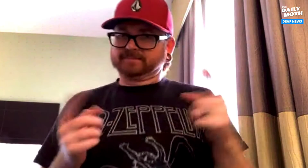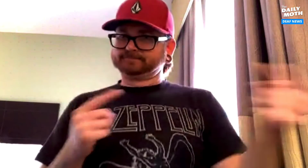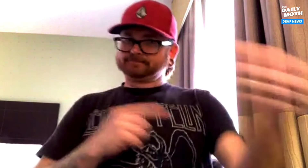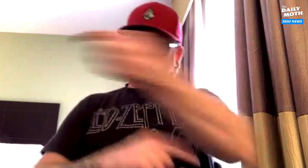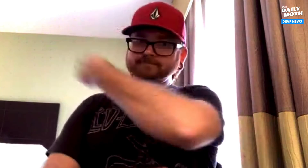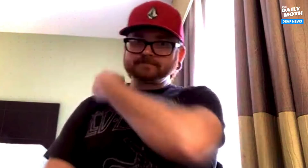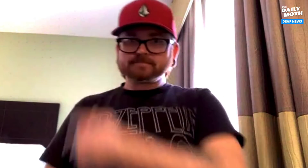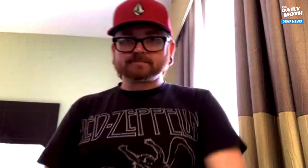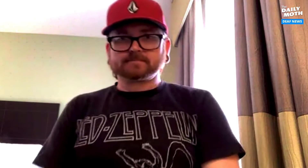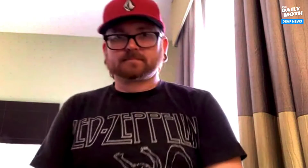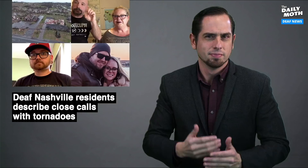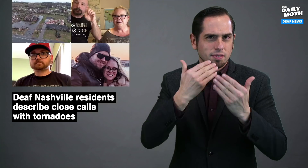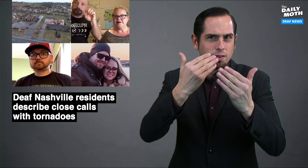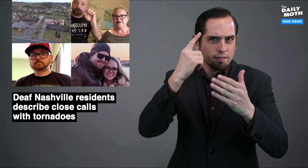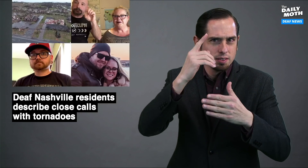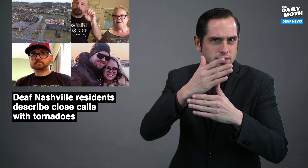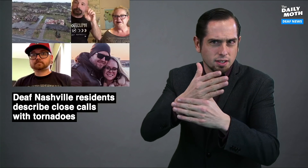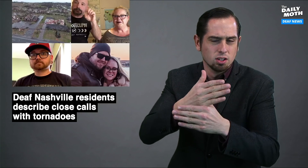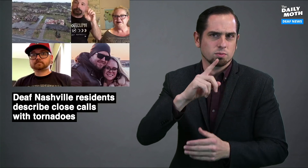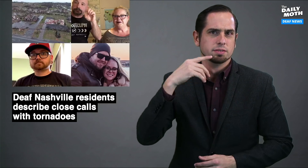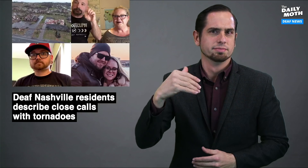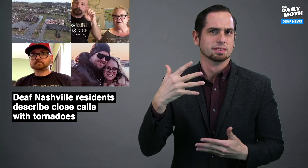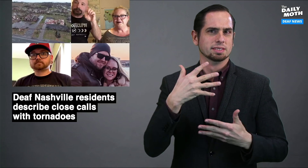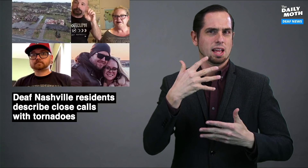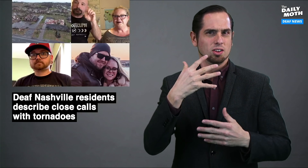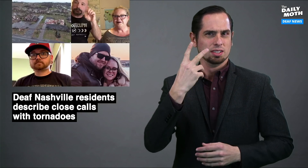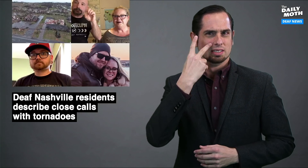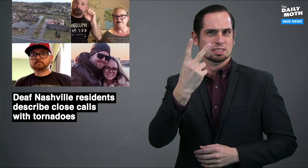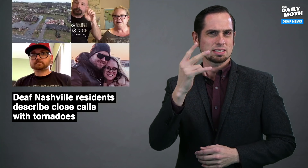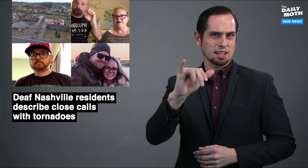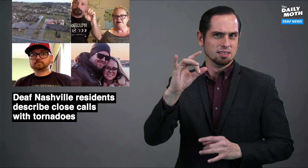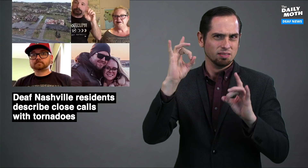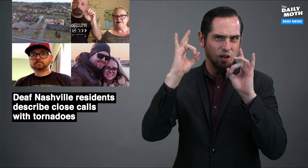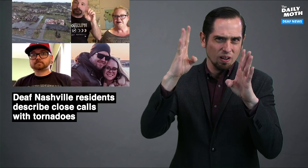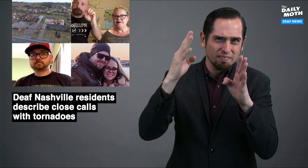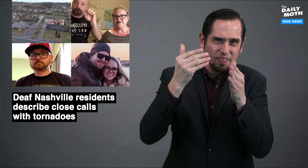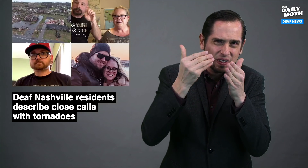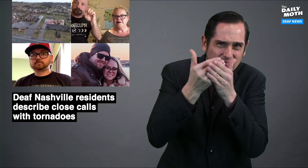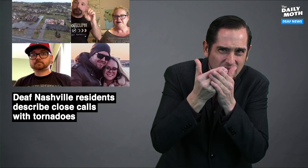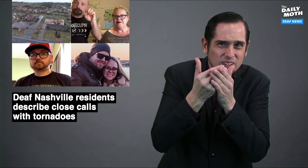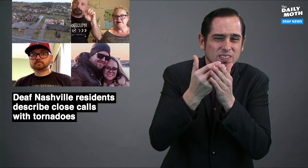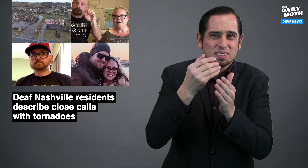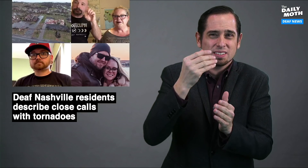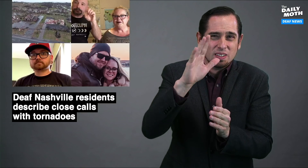But it went around. Thank you for sharing. It is scary to think that something so terrible could pass